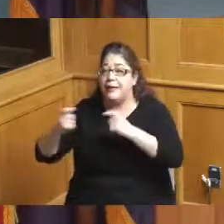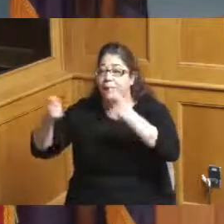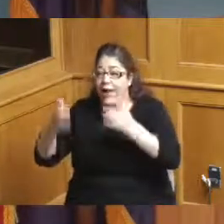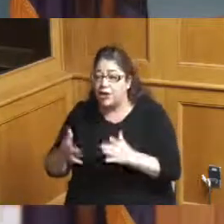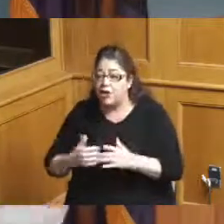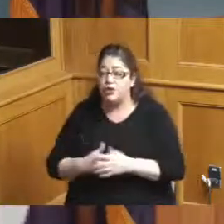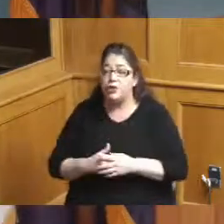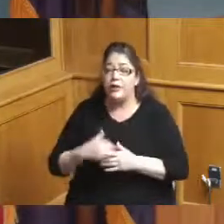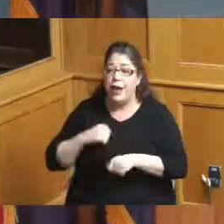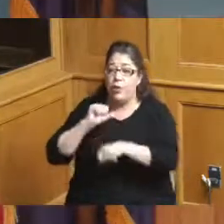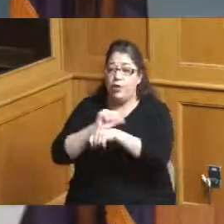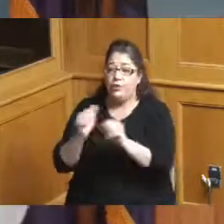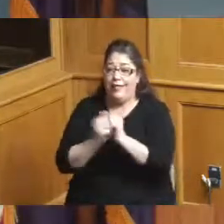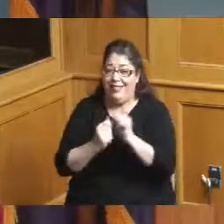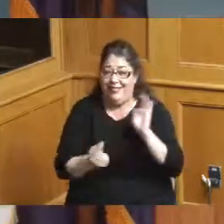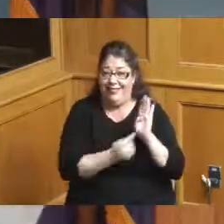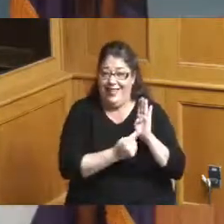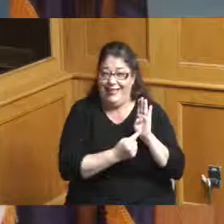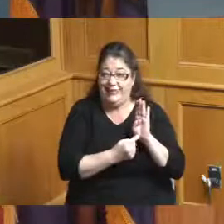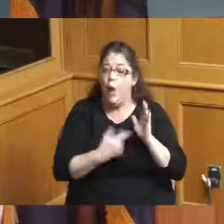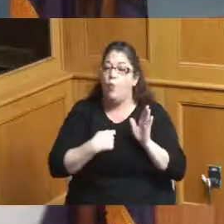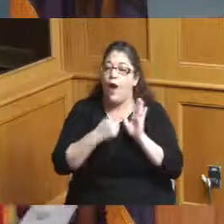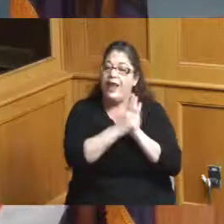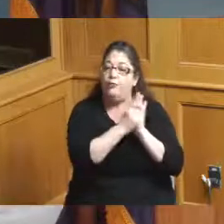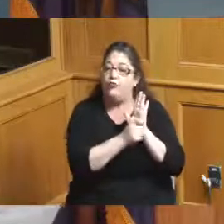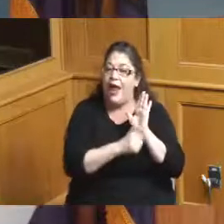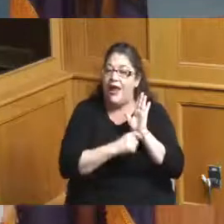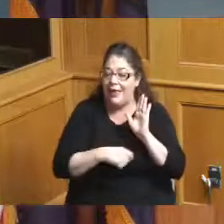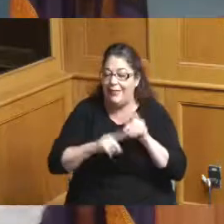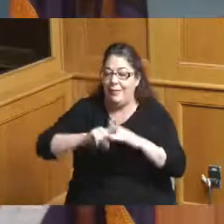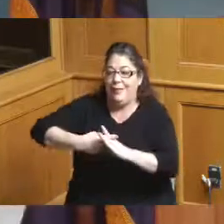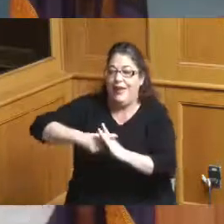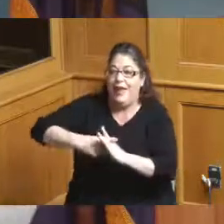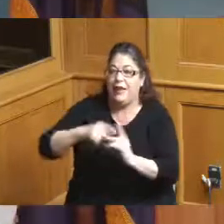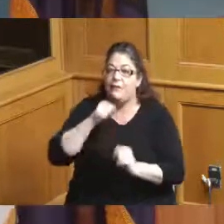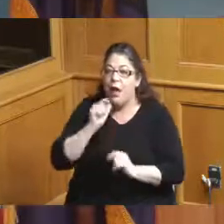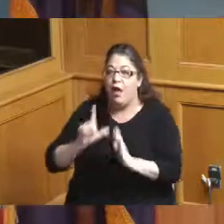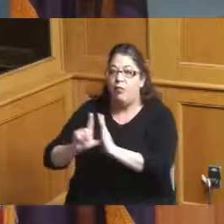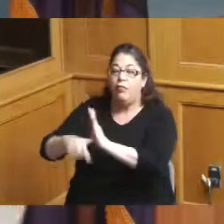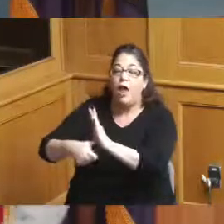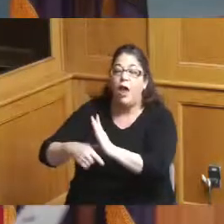and get this and we want it in writing on the front end instead of putting minorities and